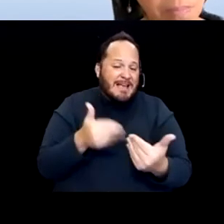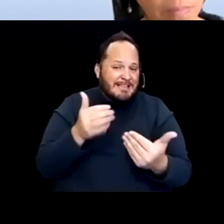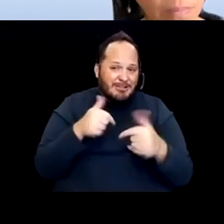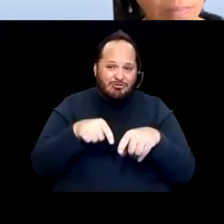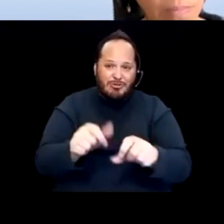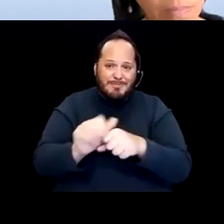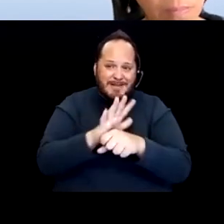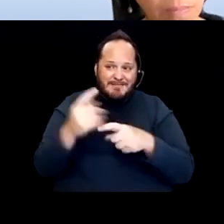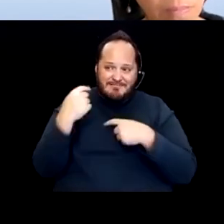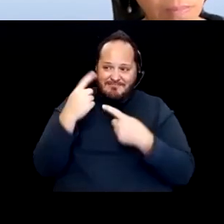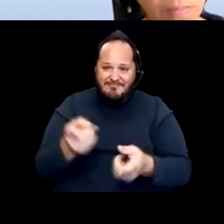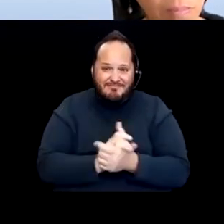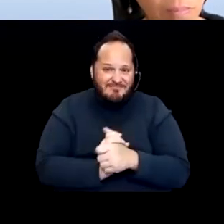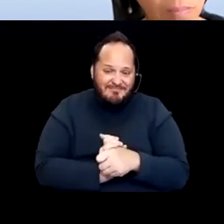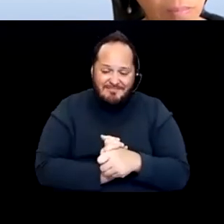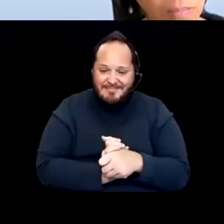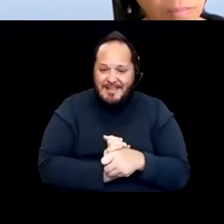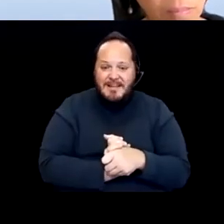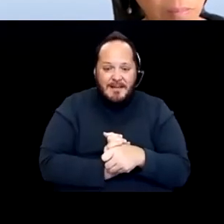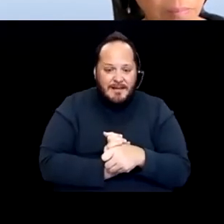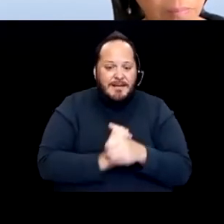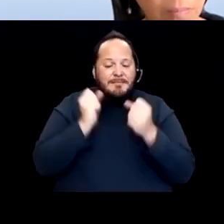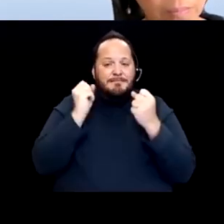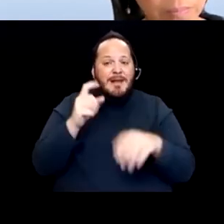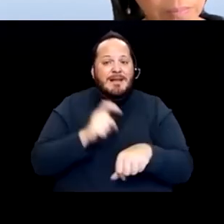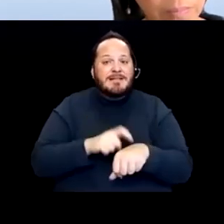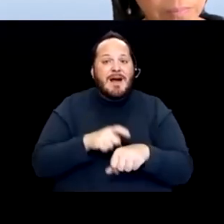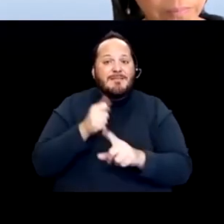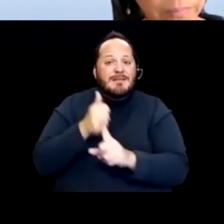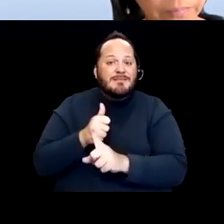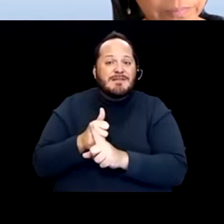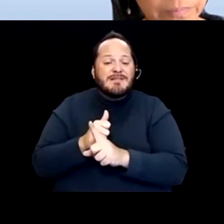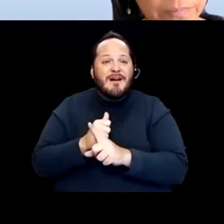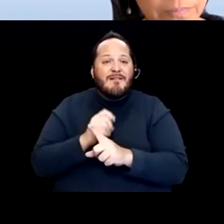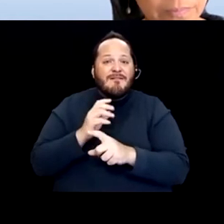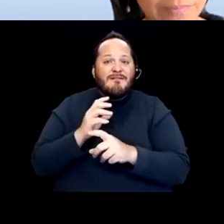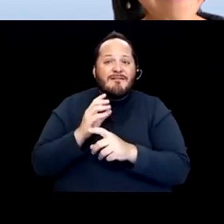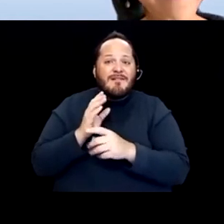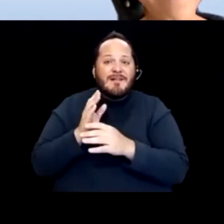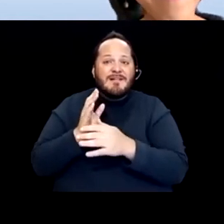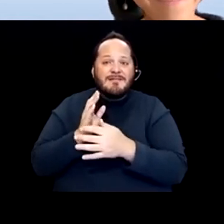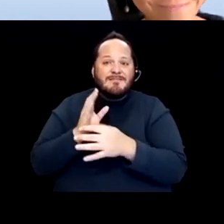A lot of the times when he was intervening on our behalf it was after a full day of putting out fires.